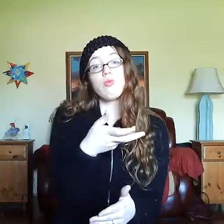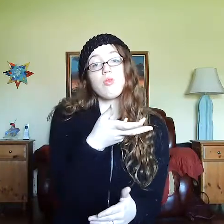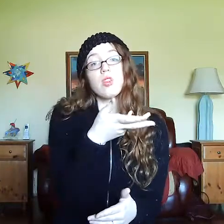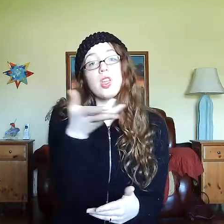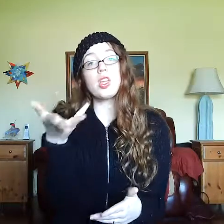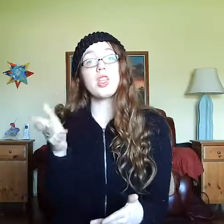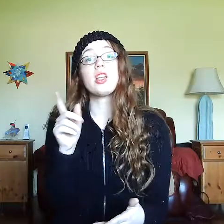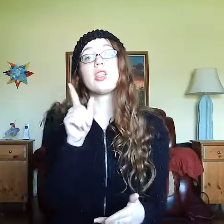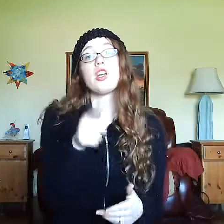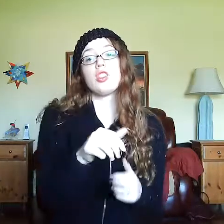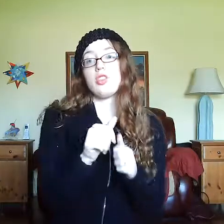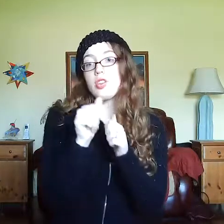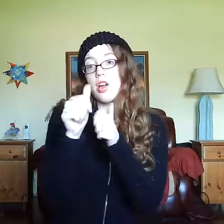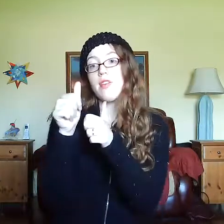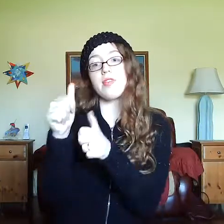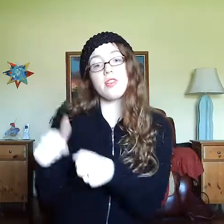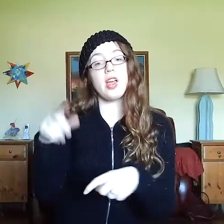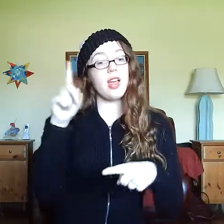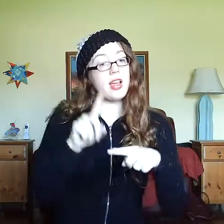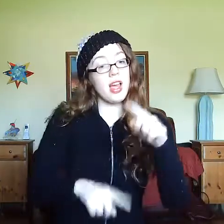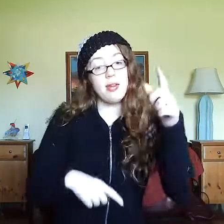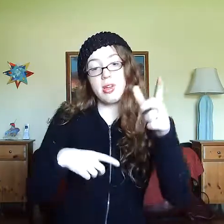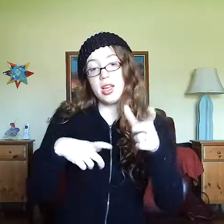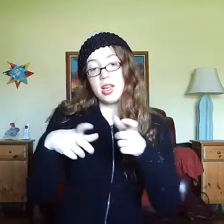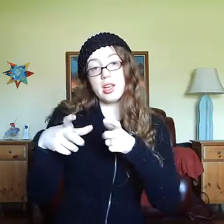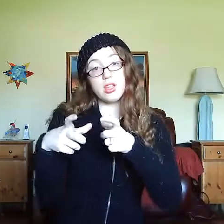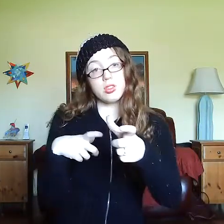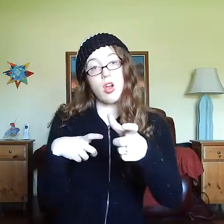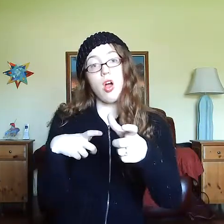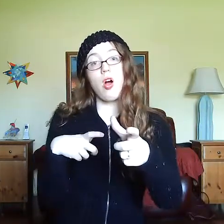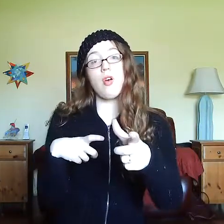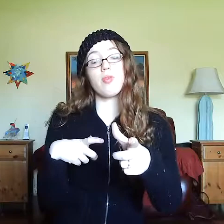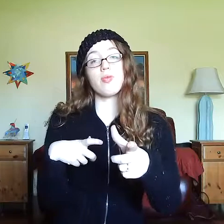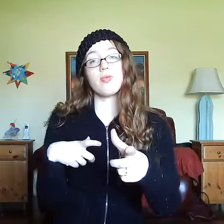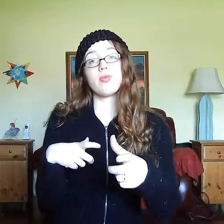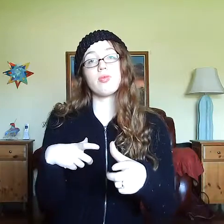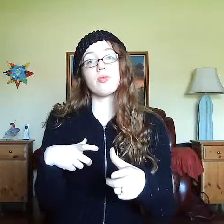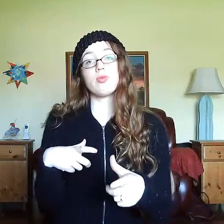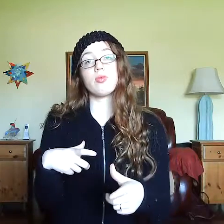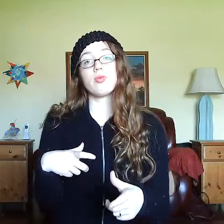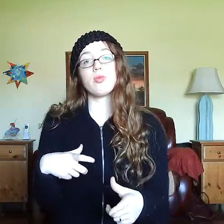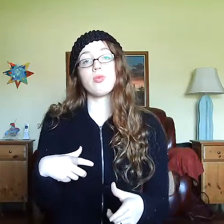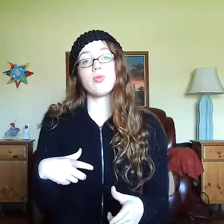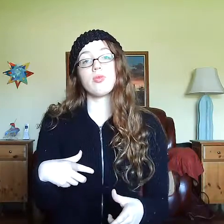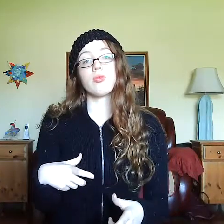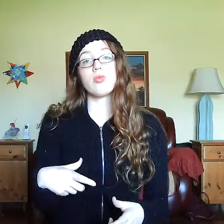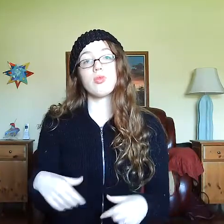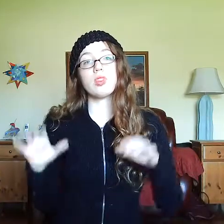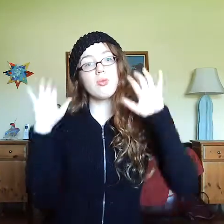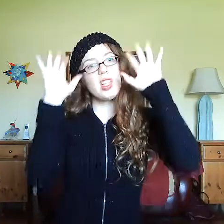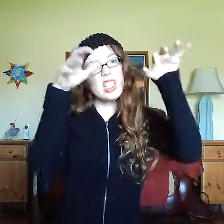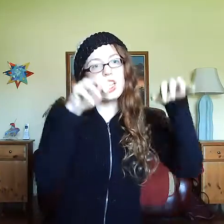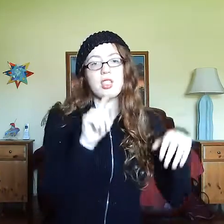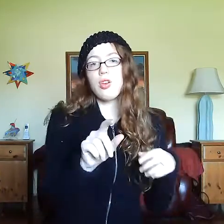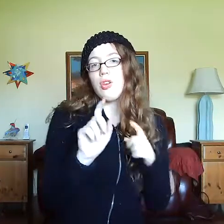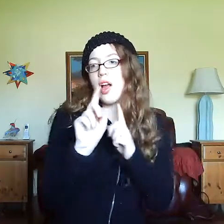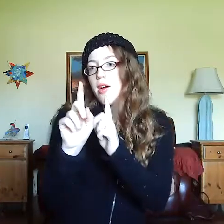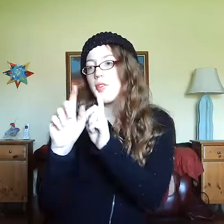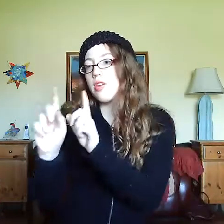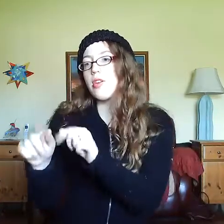THINGS YOU CHASE CANNOT CONTROL. CONTROL. BEAST?MONSTER YOU FOLLOW,